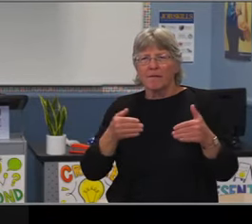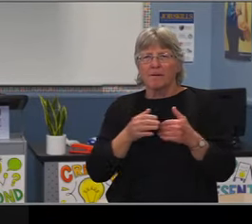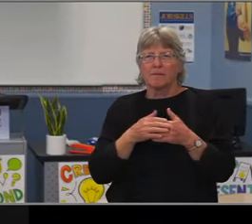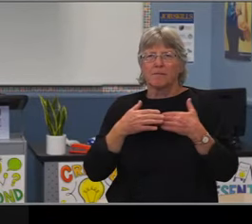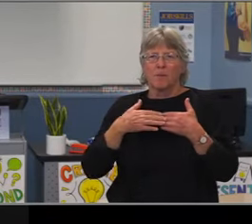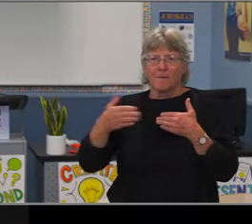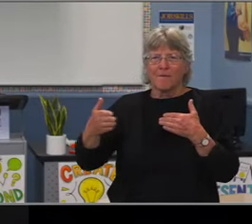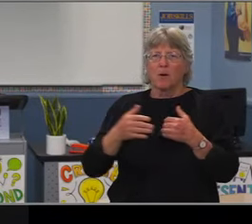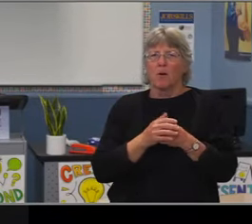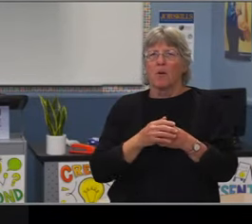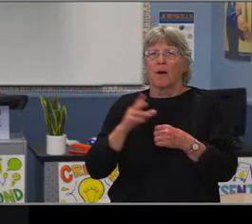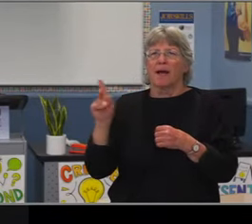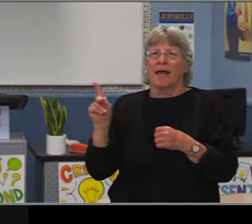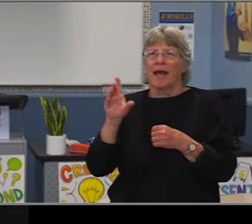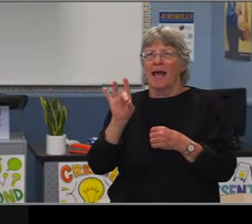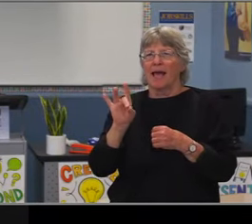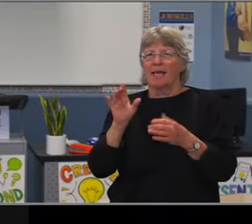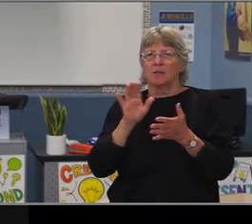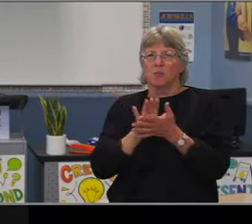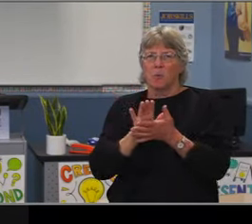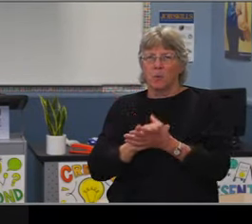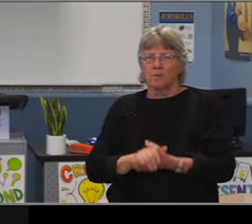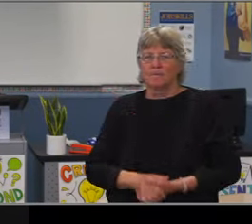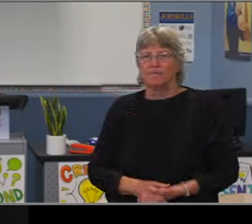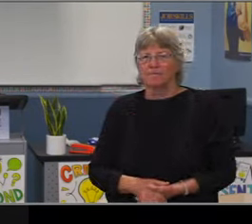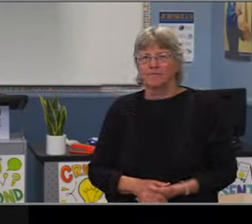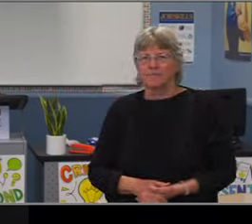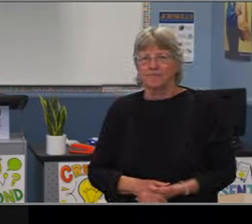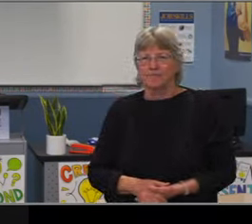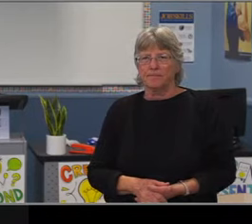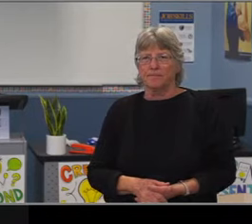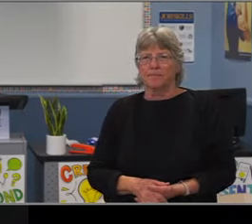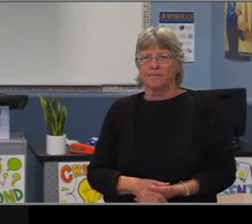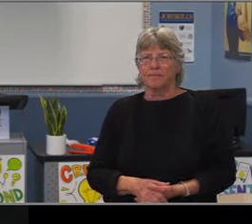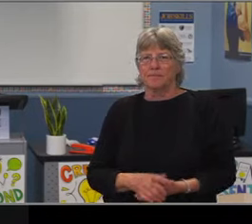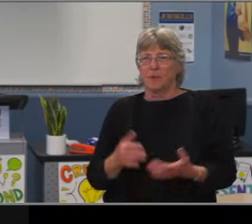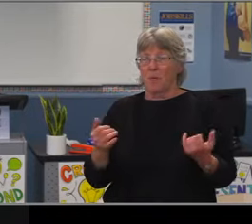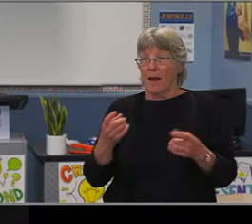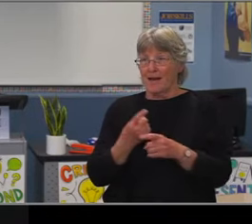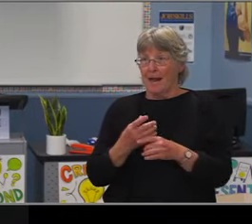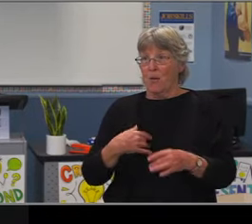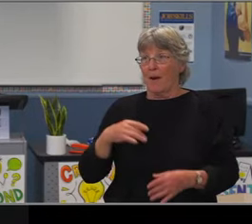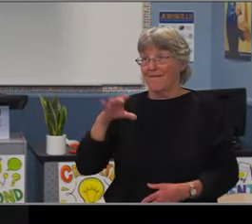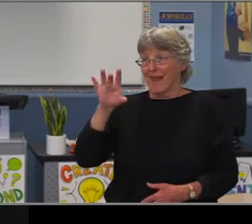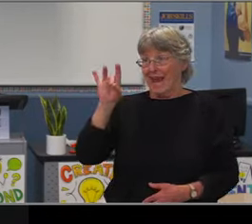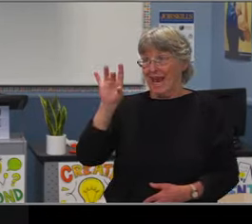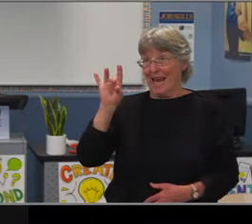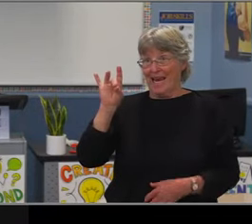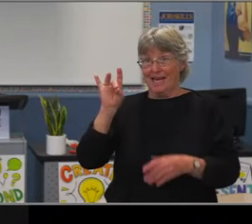at both culturally and Gompers, and then relatively few openings at several of our sites,